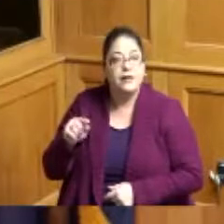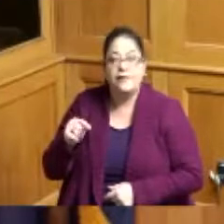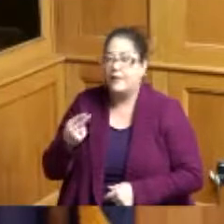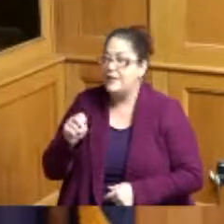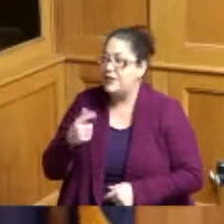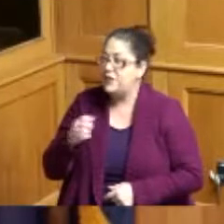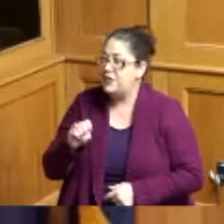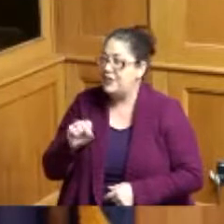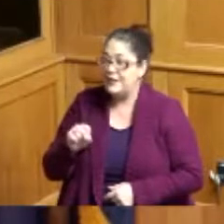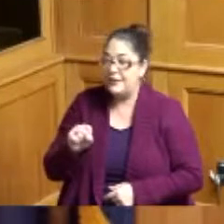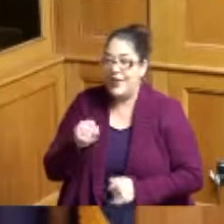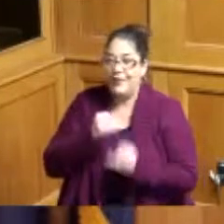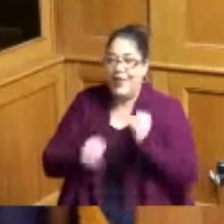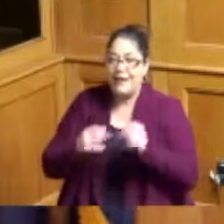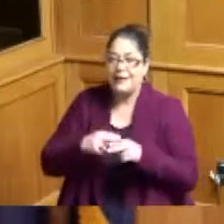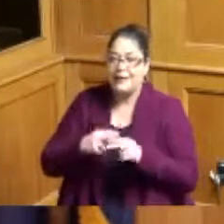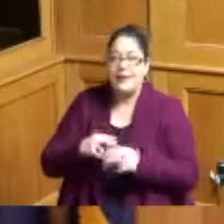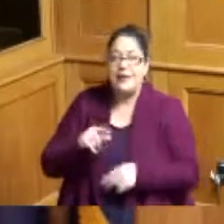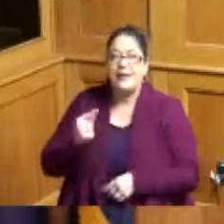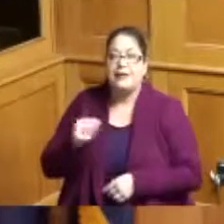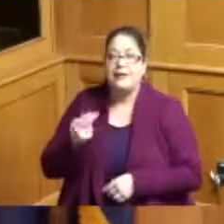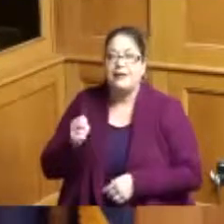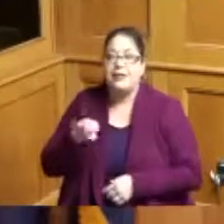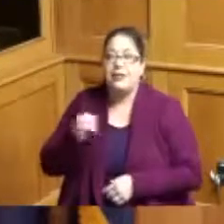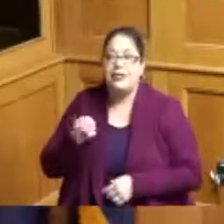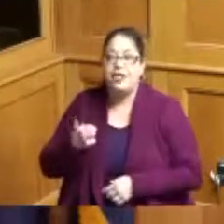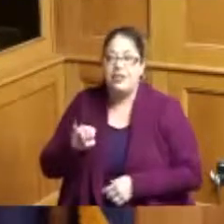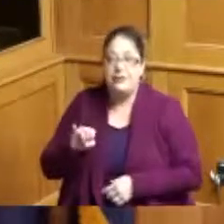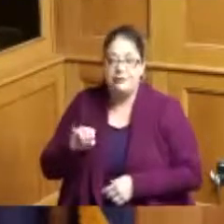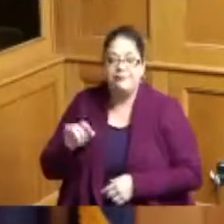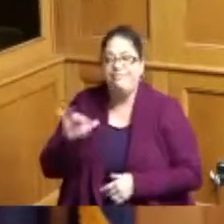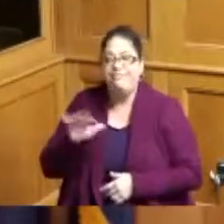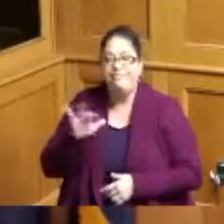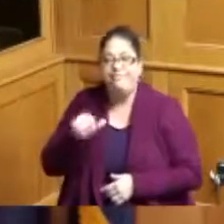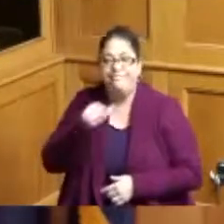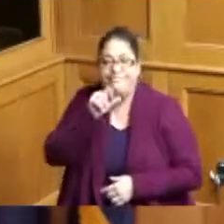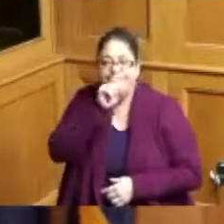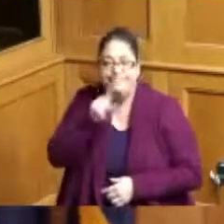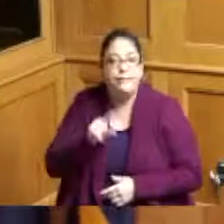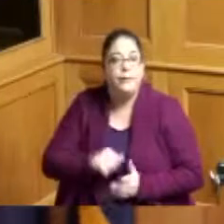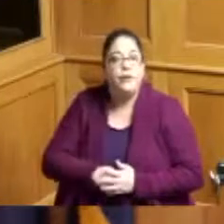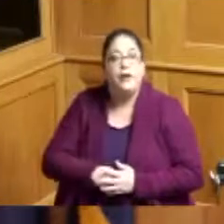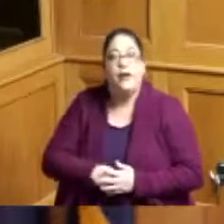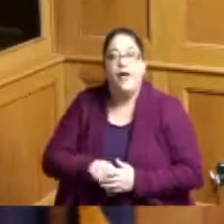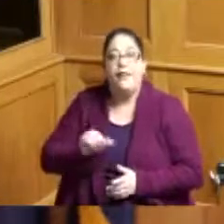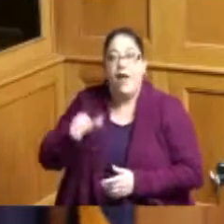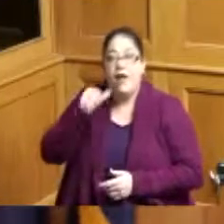her name last name wrong Theetge I've been I've had a chance to interact with her she will make